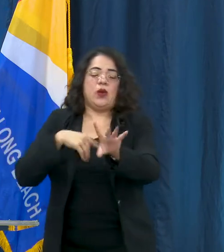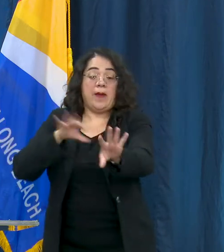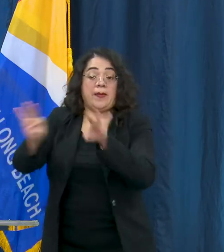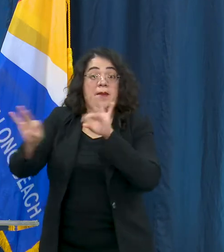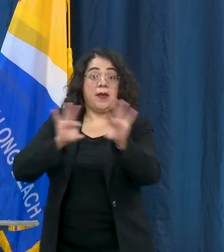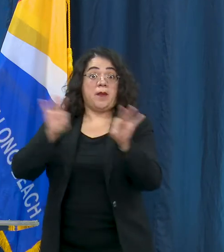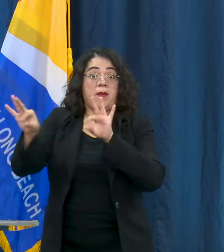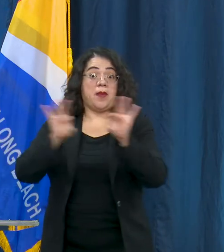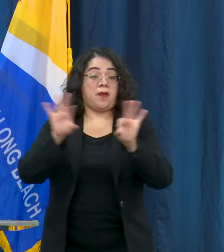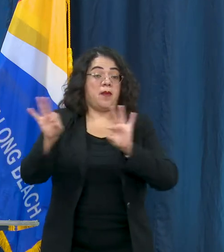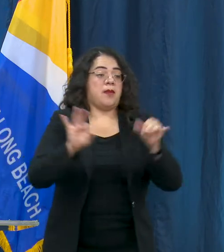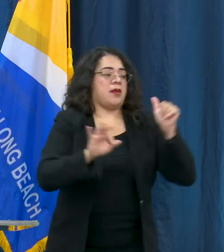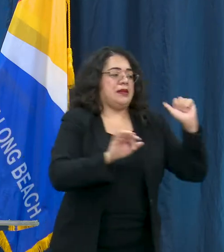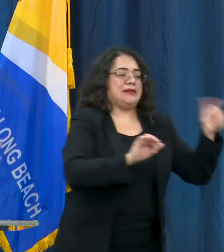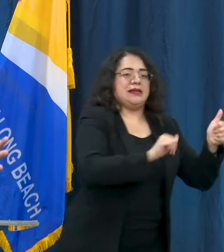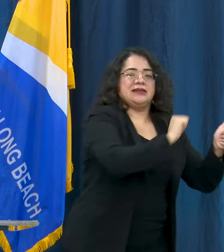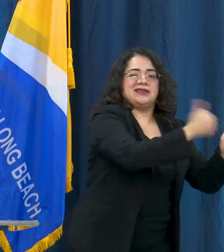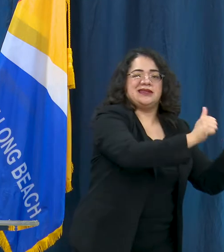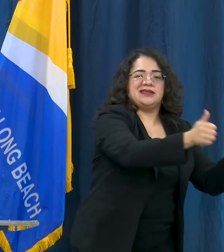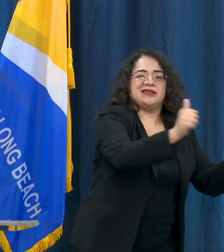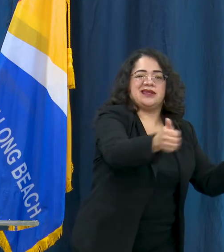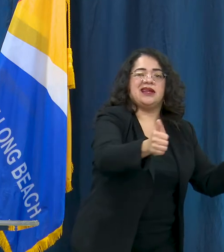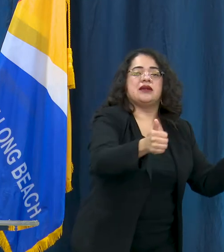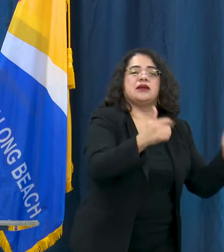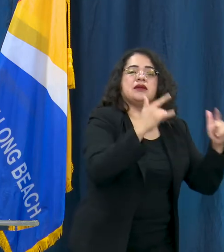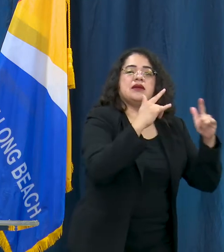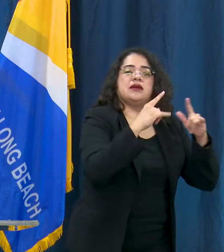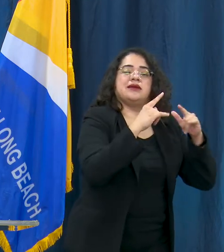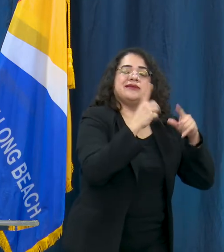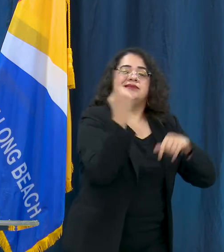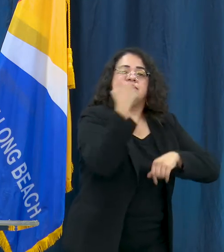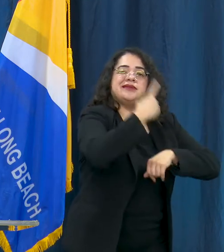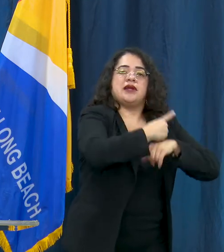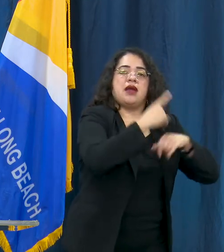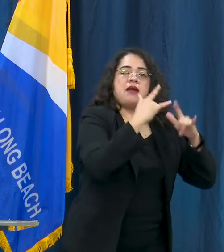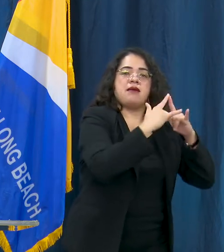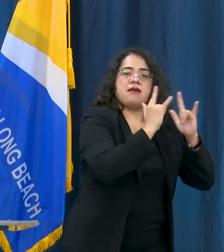day camps for young people across the city. We hope that will help parents this summer